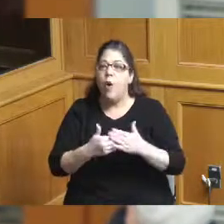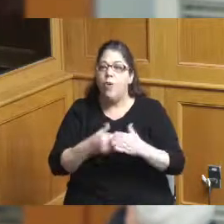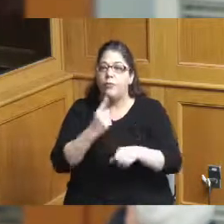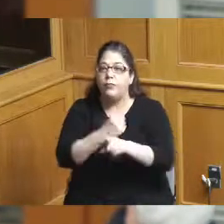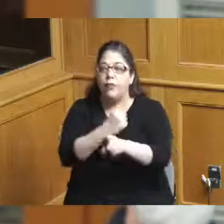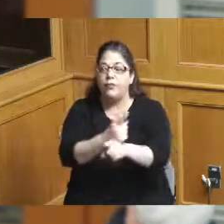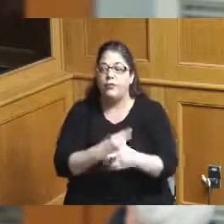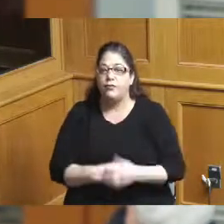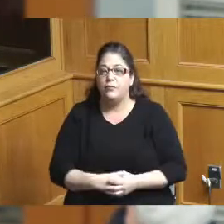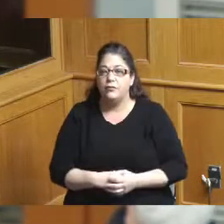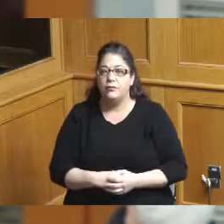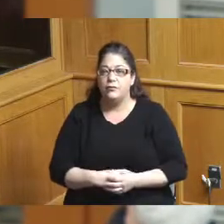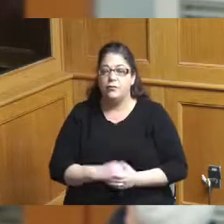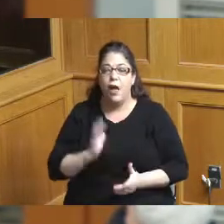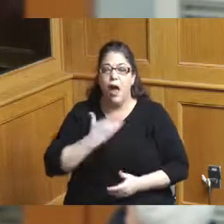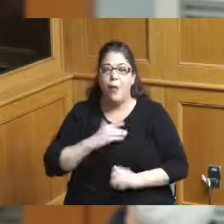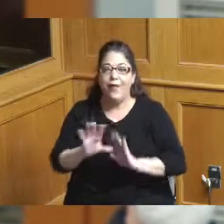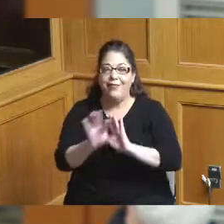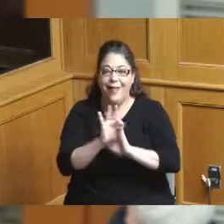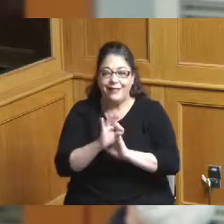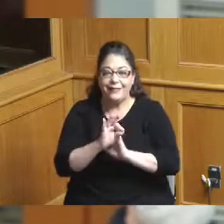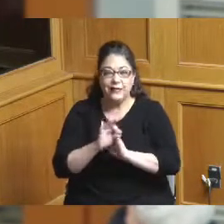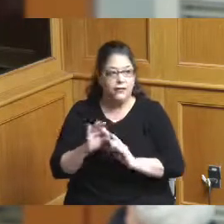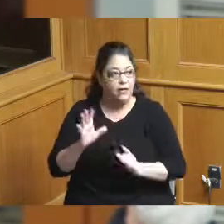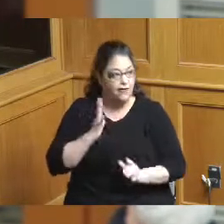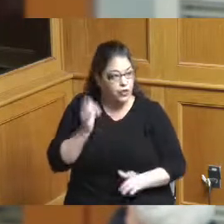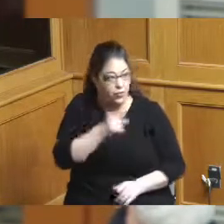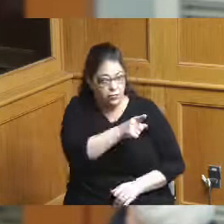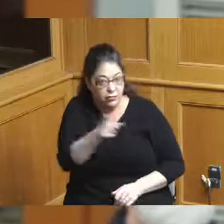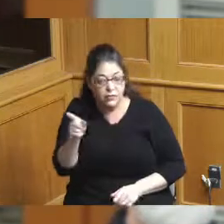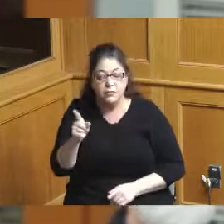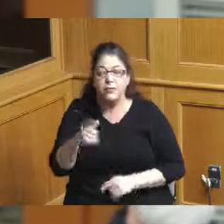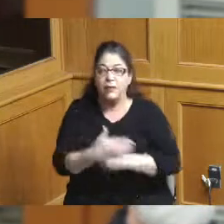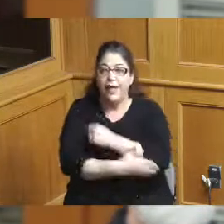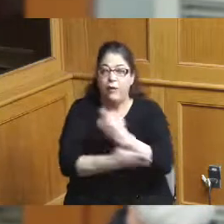than our elected officials at the county who brought us the opportunity and then the city